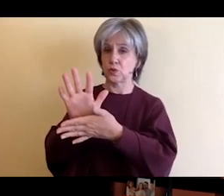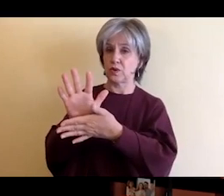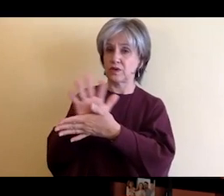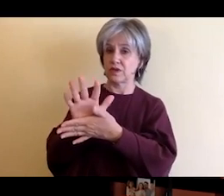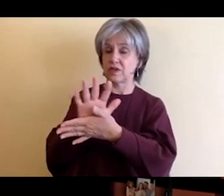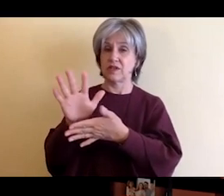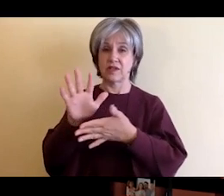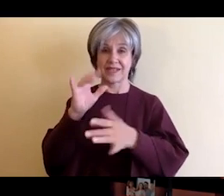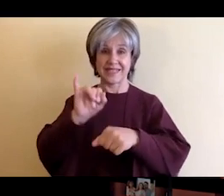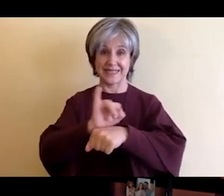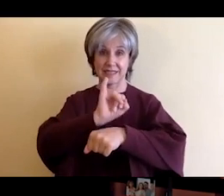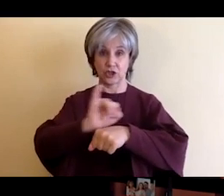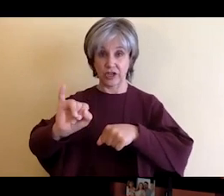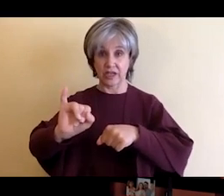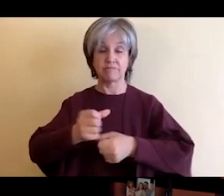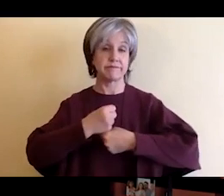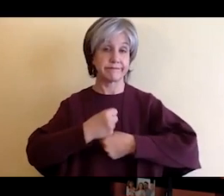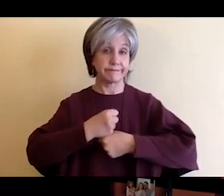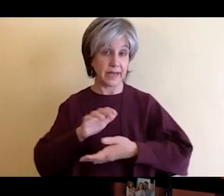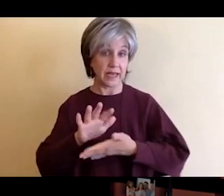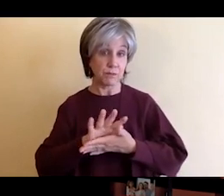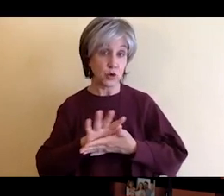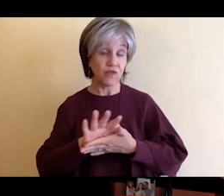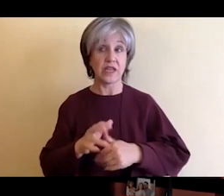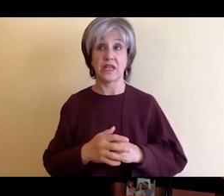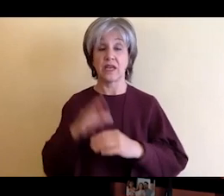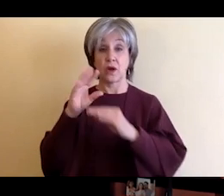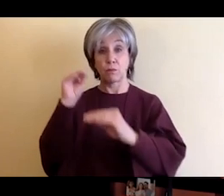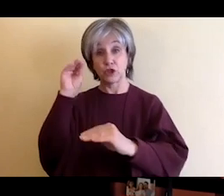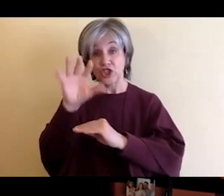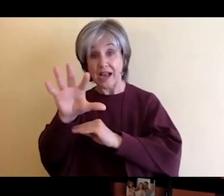making and projection systems, camera systems